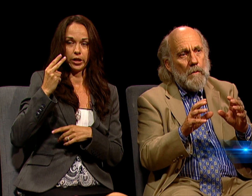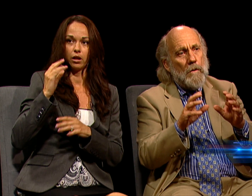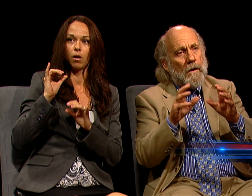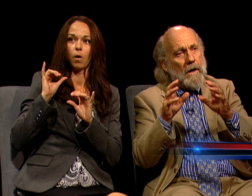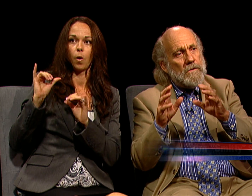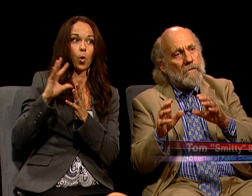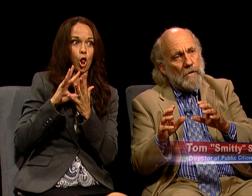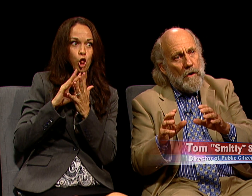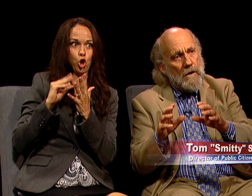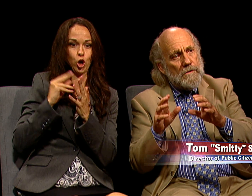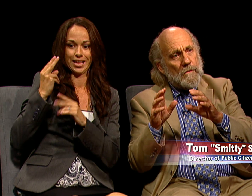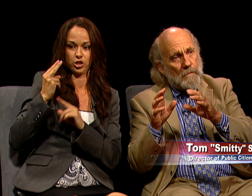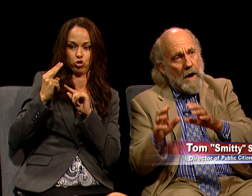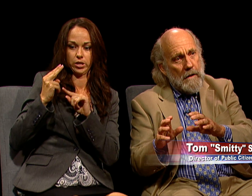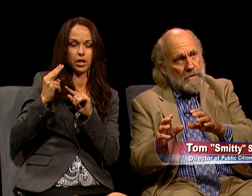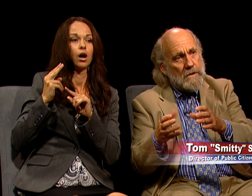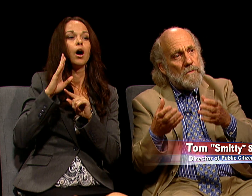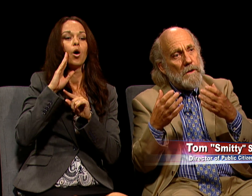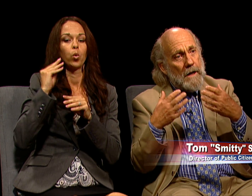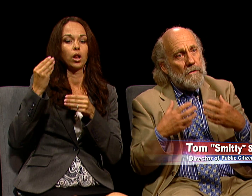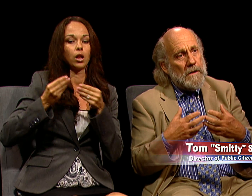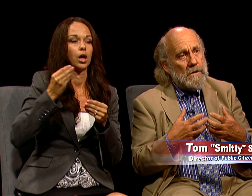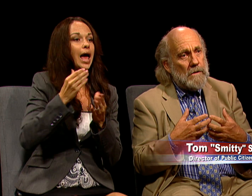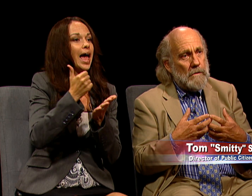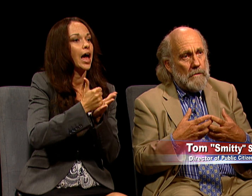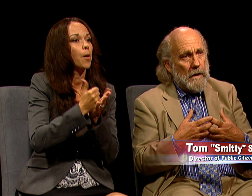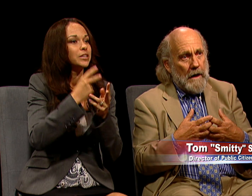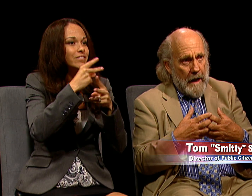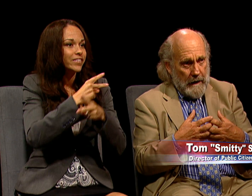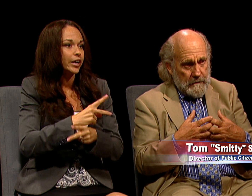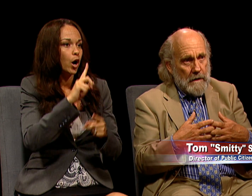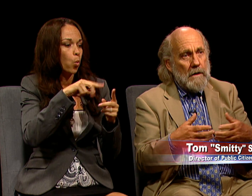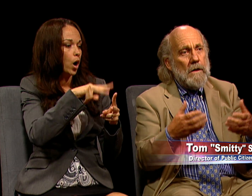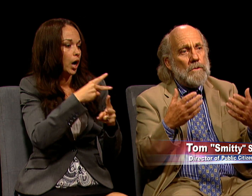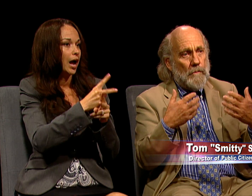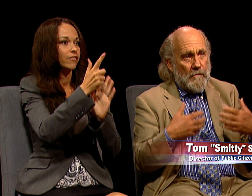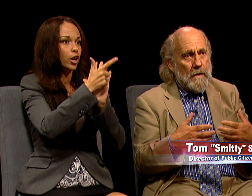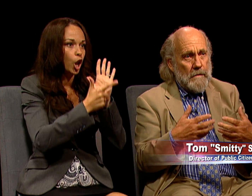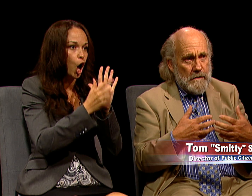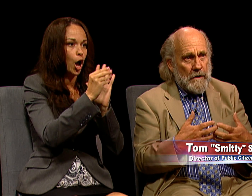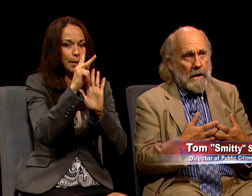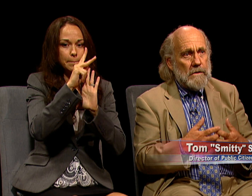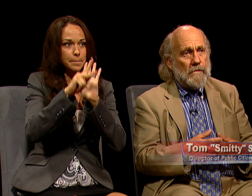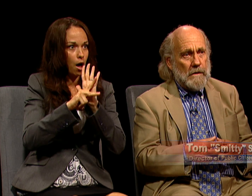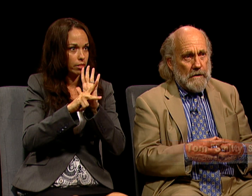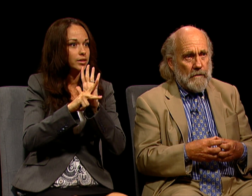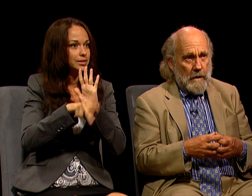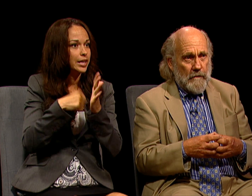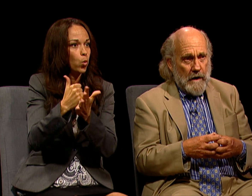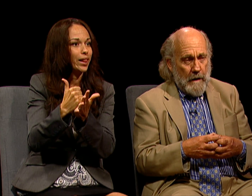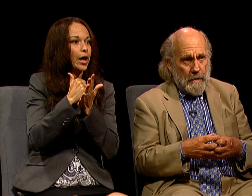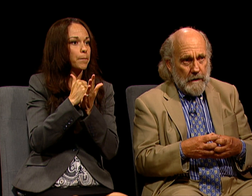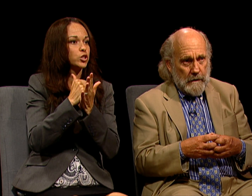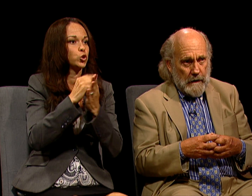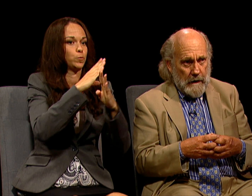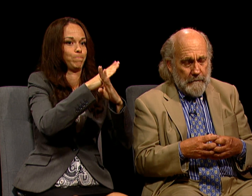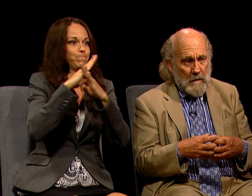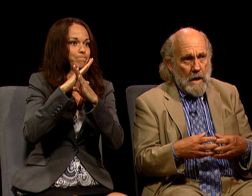WHAT KINDS OF LAWS AND POLICIES WE NOW NEED TO ENACT TO PREVENT THESE KINDS OF THINGS FROM EVER HAPPENING AGAIN.